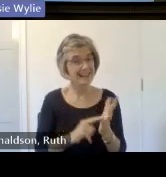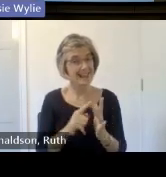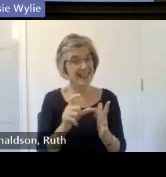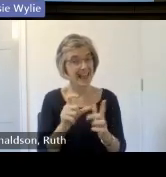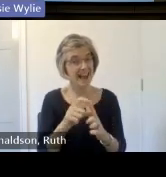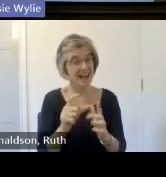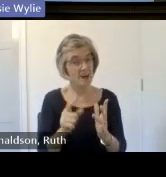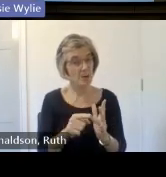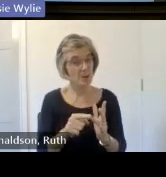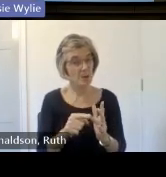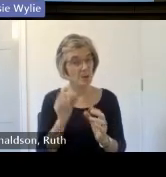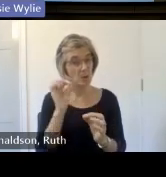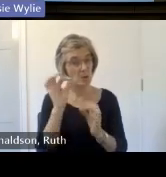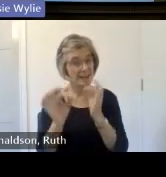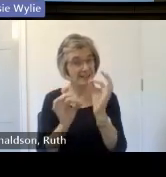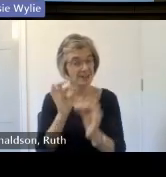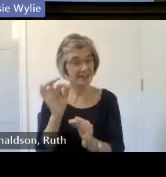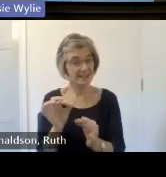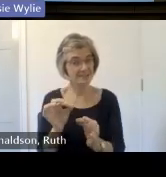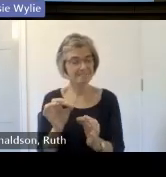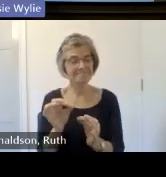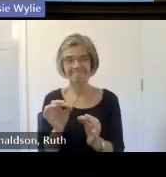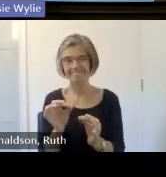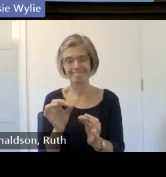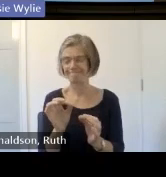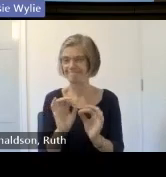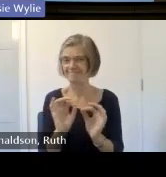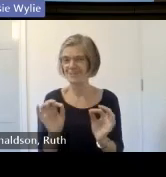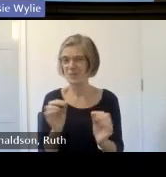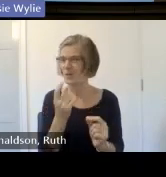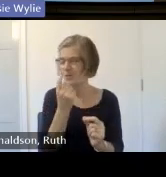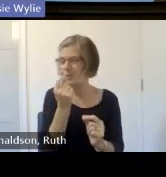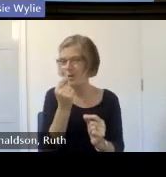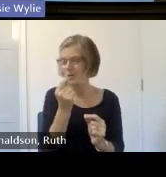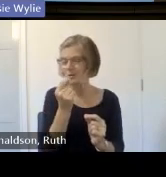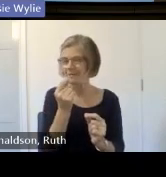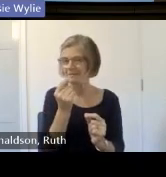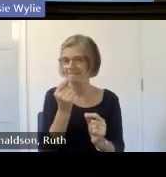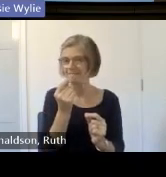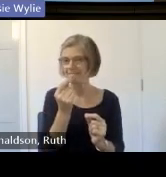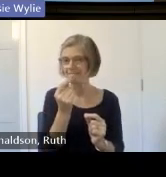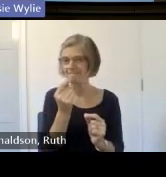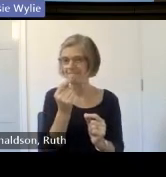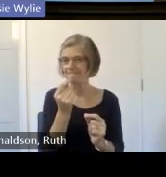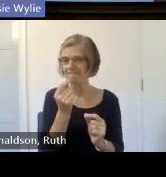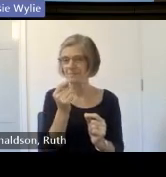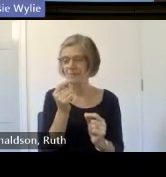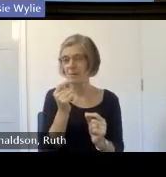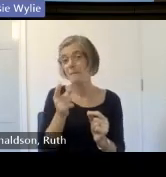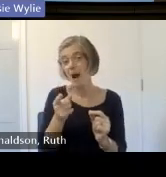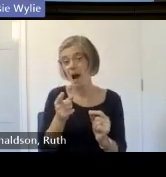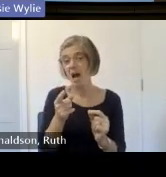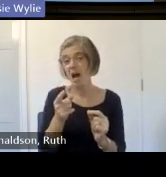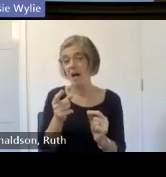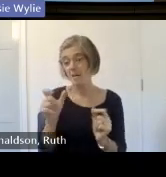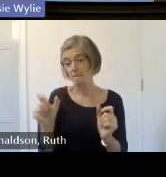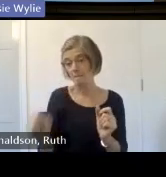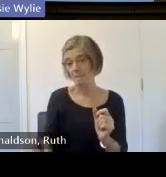them because they've um some of come through Anonymous and such like so if you're hanging out in the teams call for a wee bit maybe there's some people that might want to have a chat with